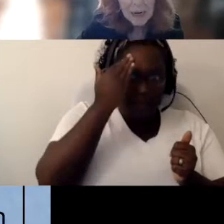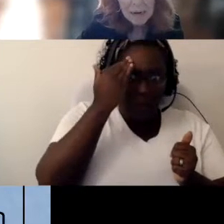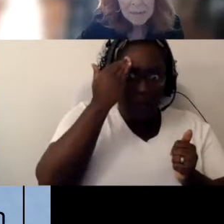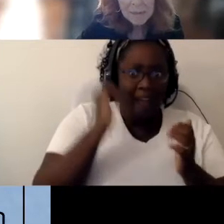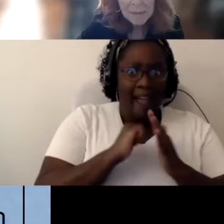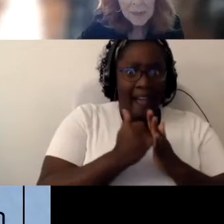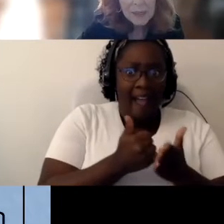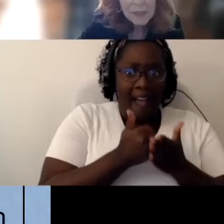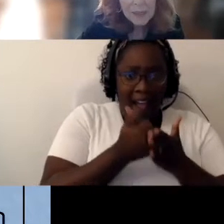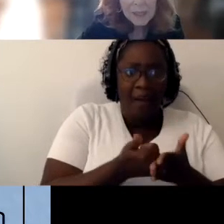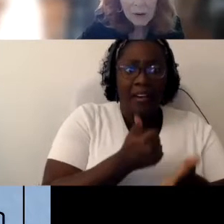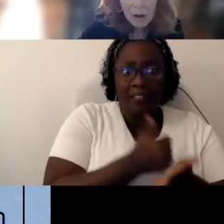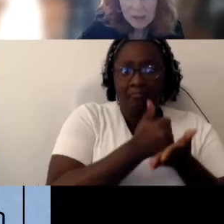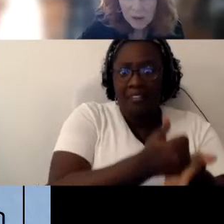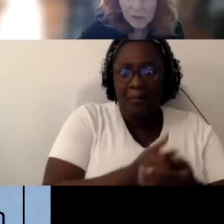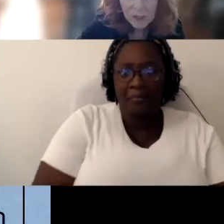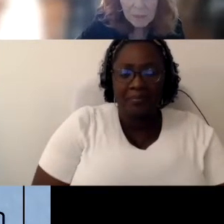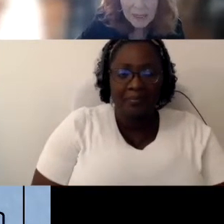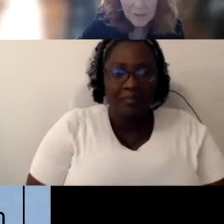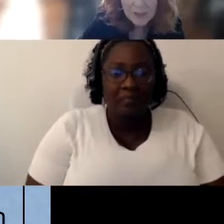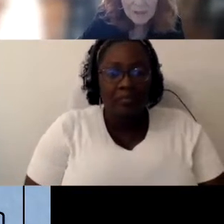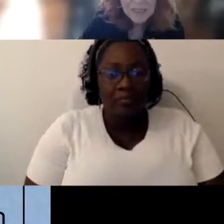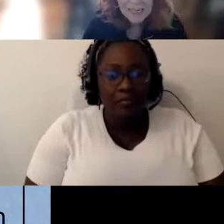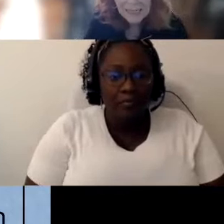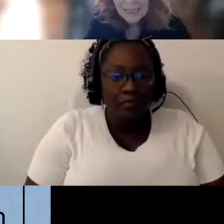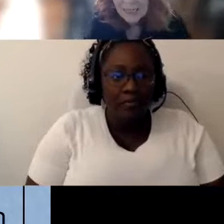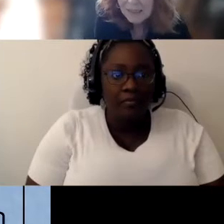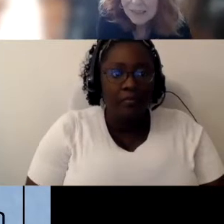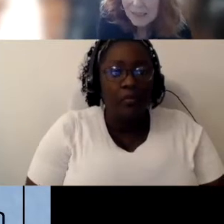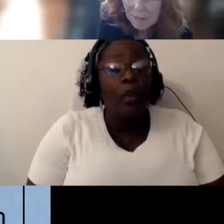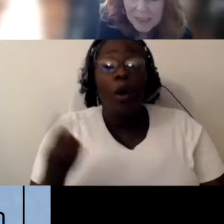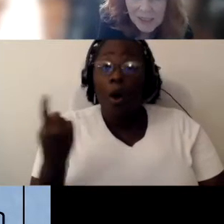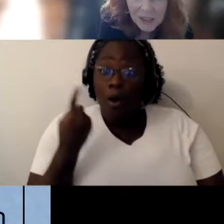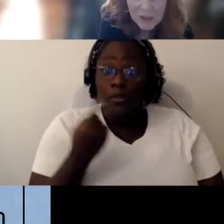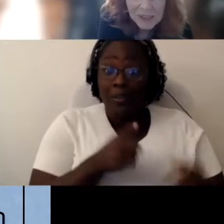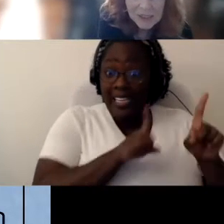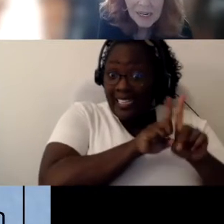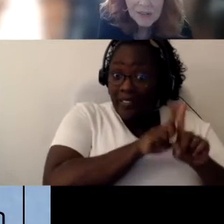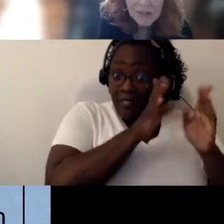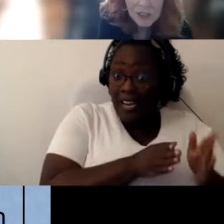Um they're also very mindful of connecting the deafblind students to other children